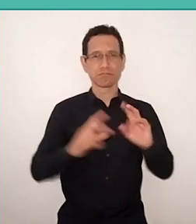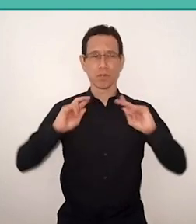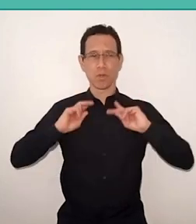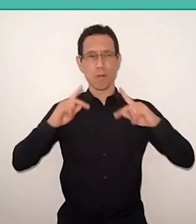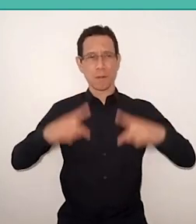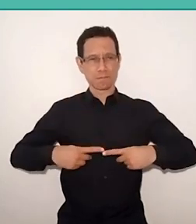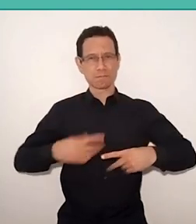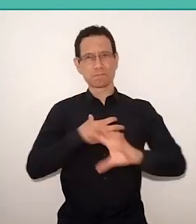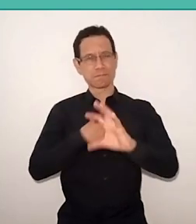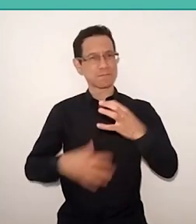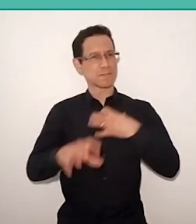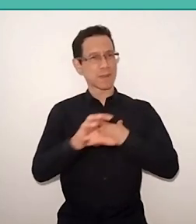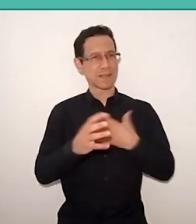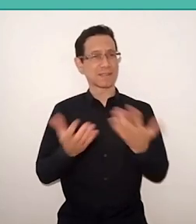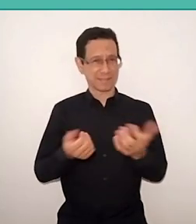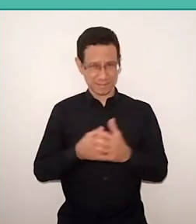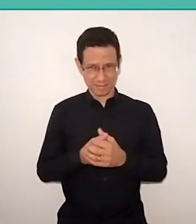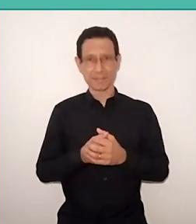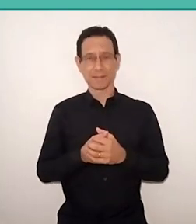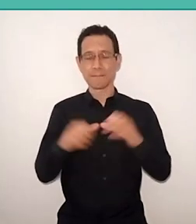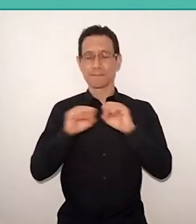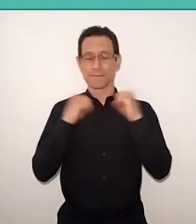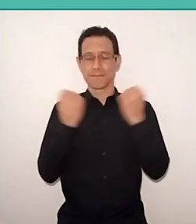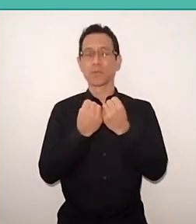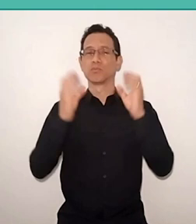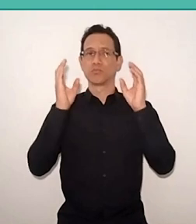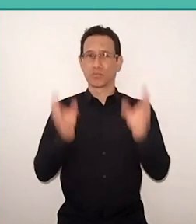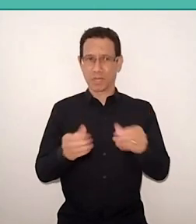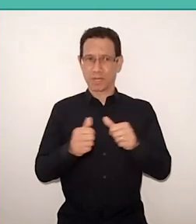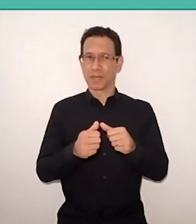This seminar was already formed as a space that illuminates the powers,